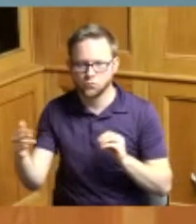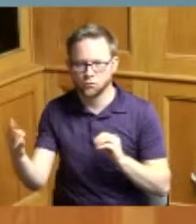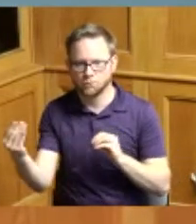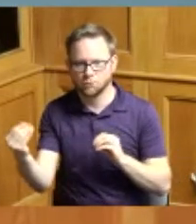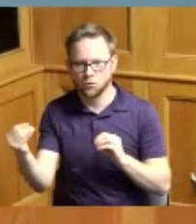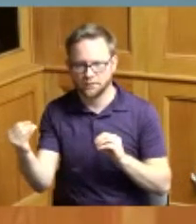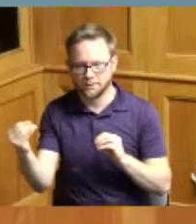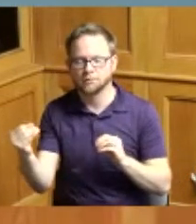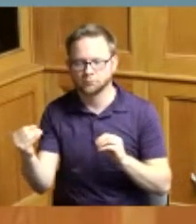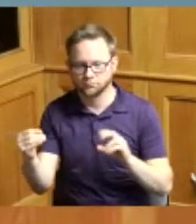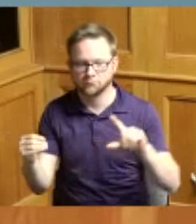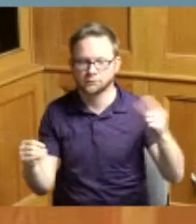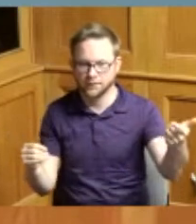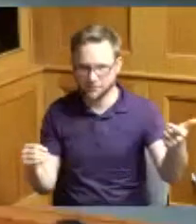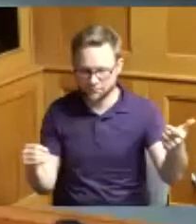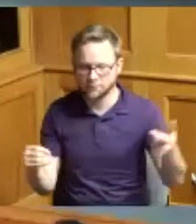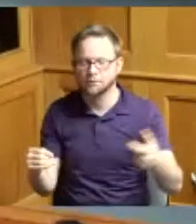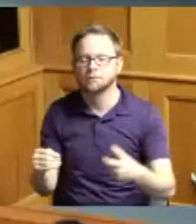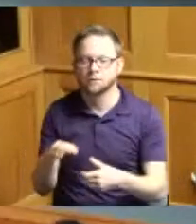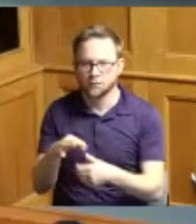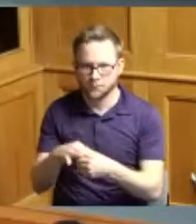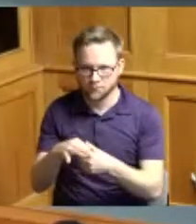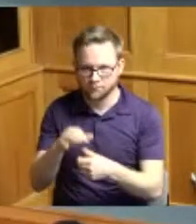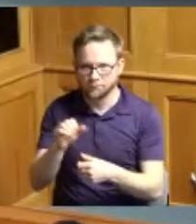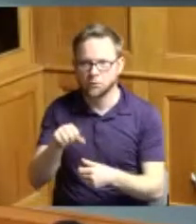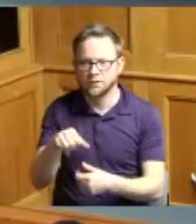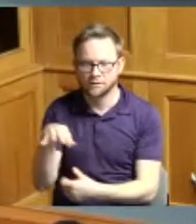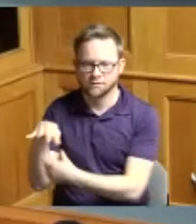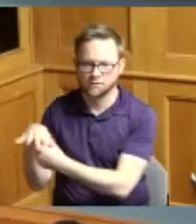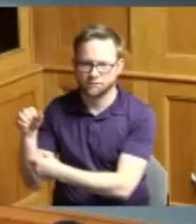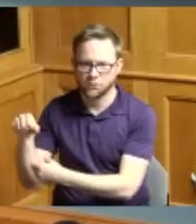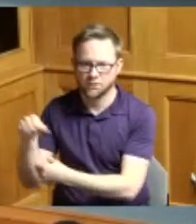second Commissioner Summerow Dumas yes Commissioner yeah Commissioner Driehaus yes